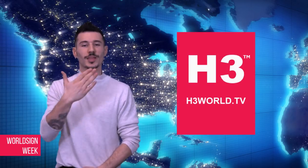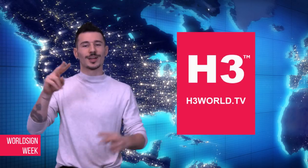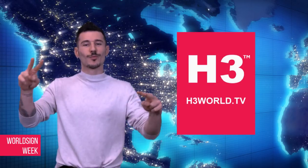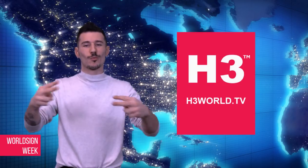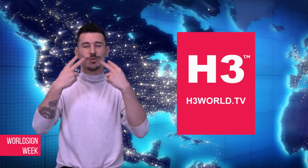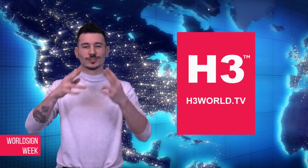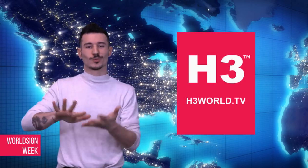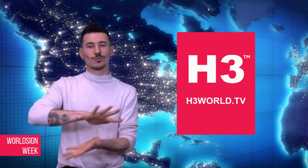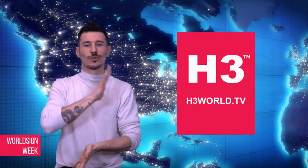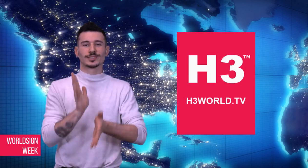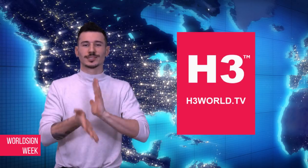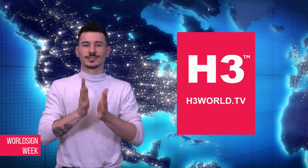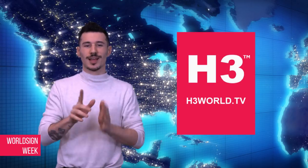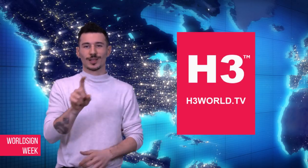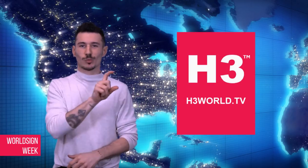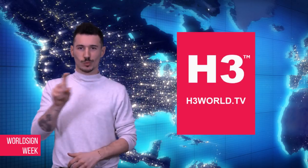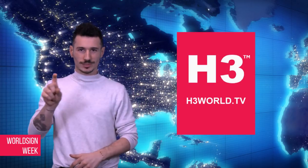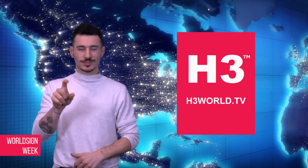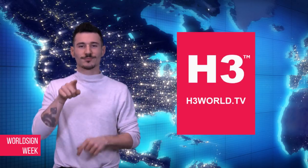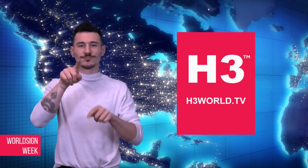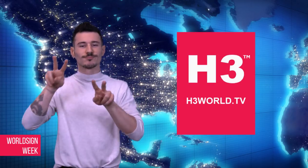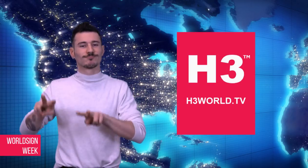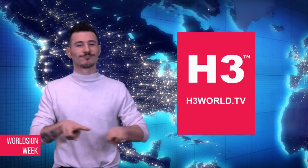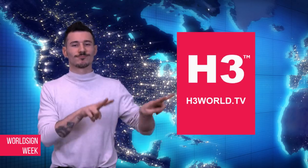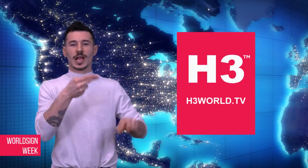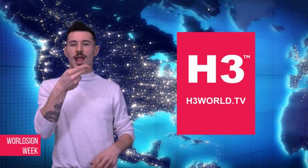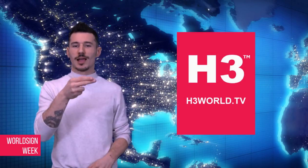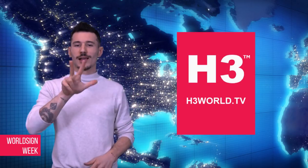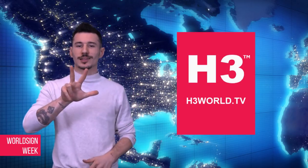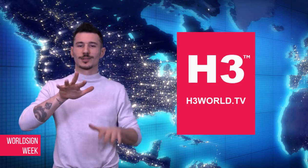Thank you for watching WorldSign Week,